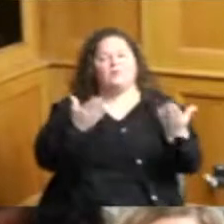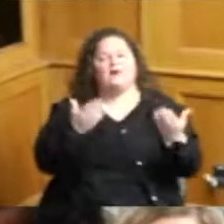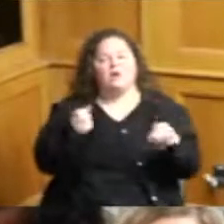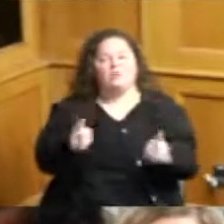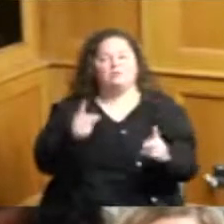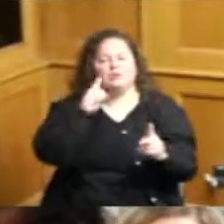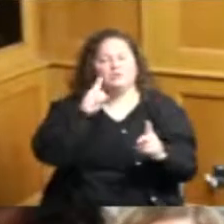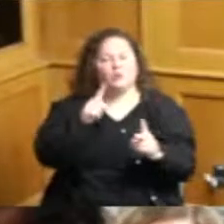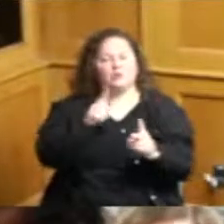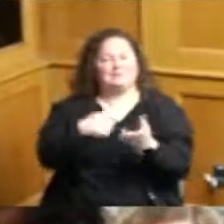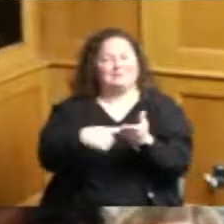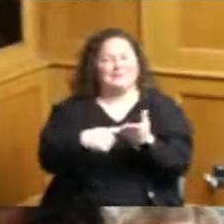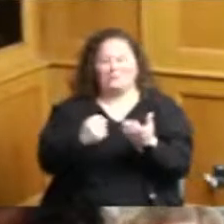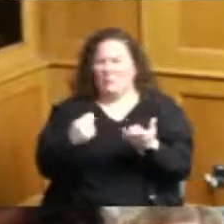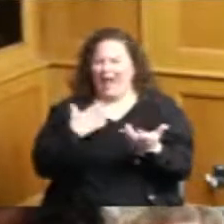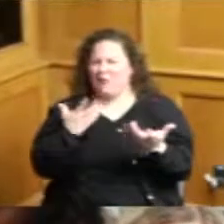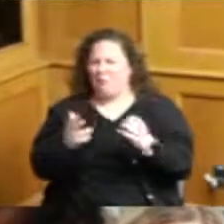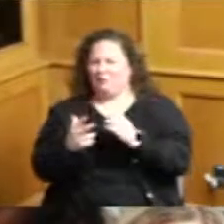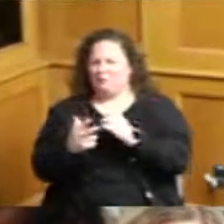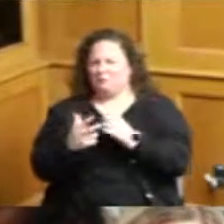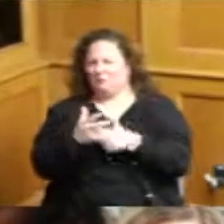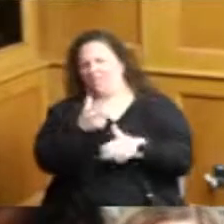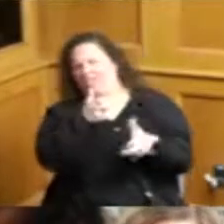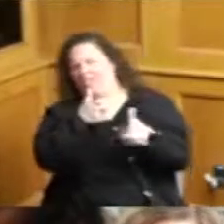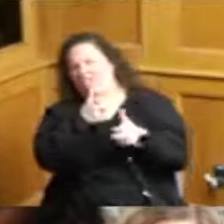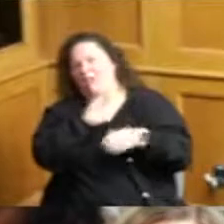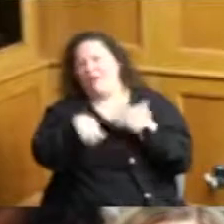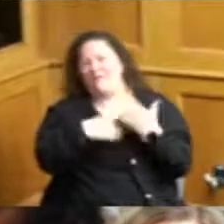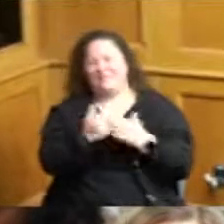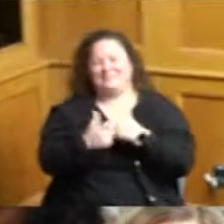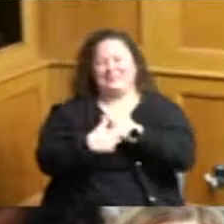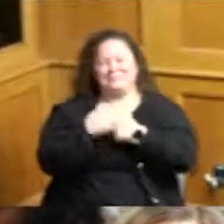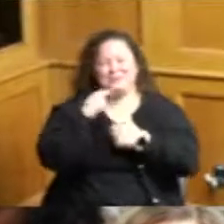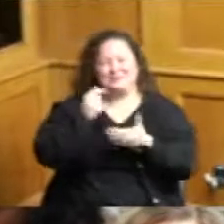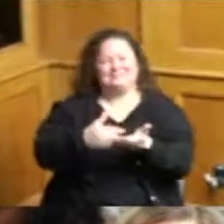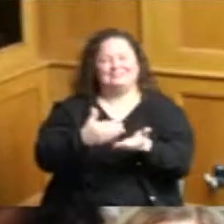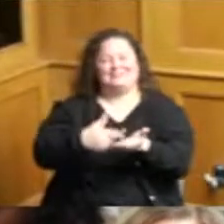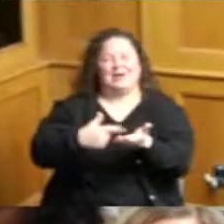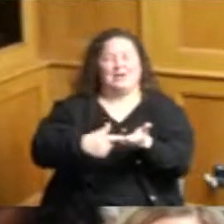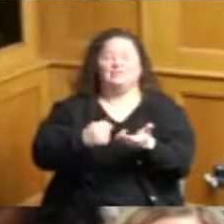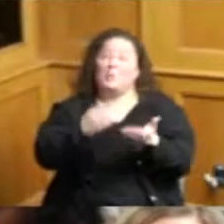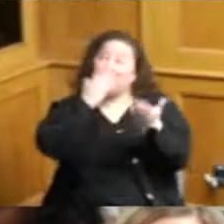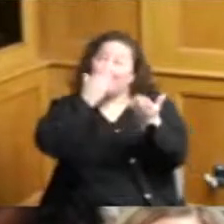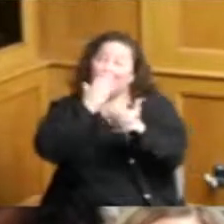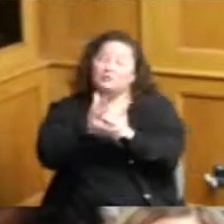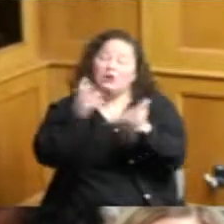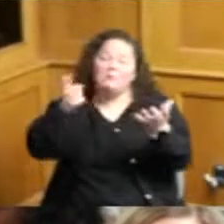his limelight so thank you very much for approving the for passing the proclamation today and